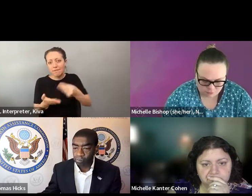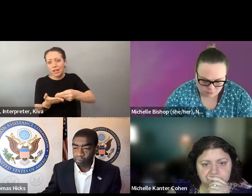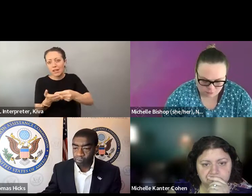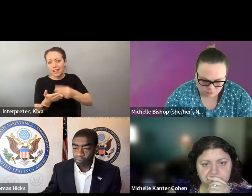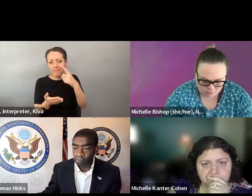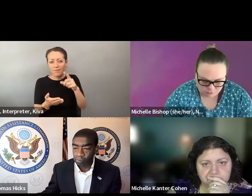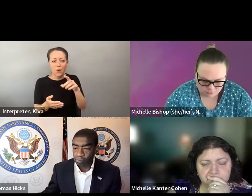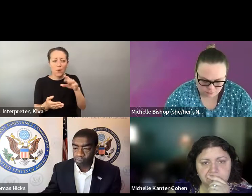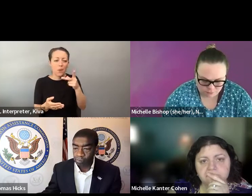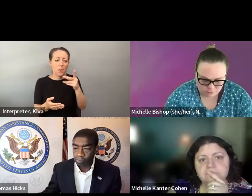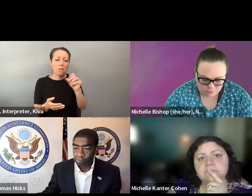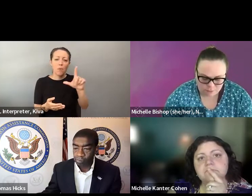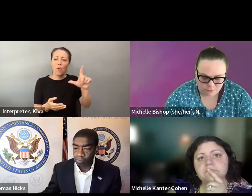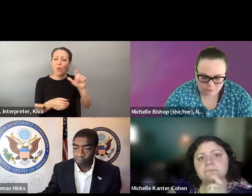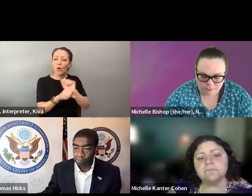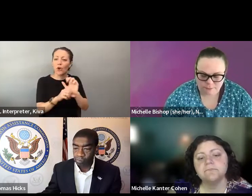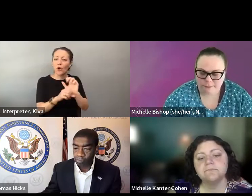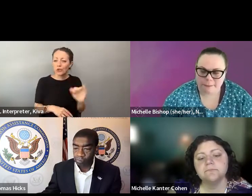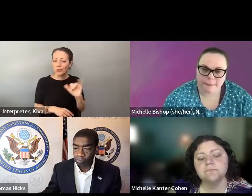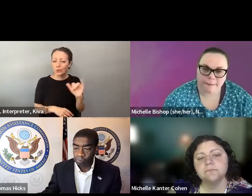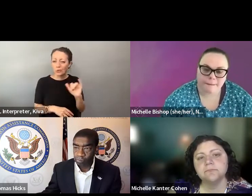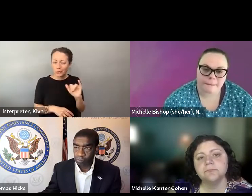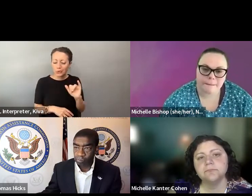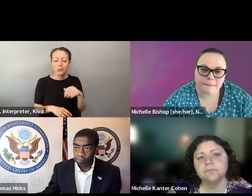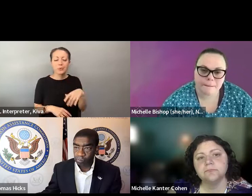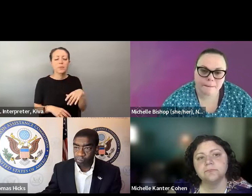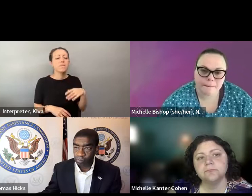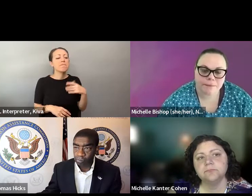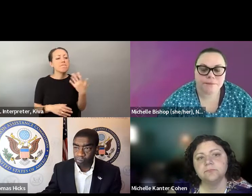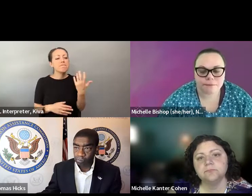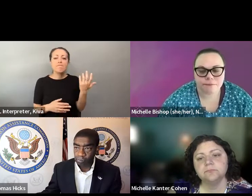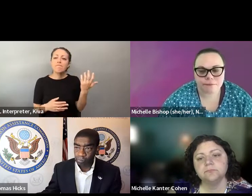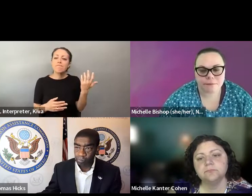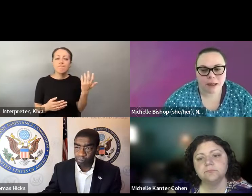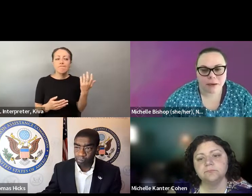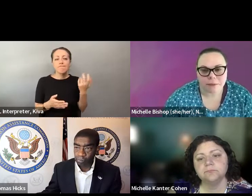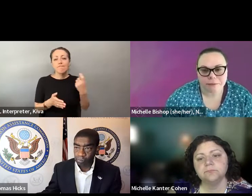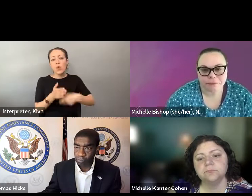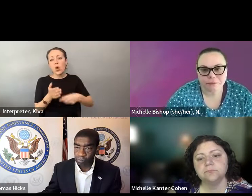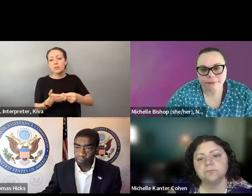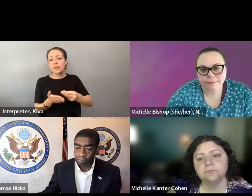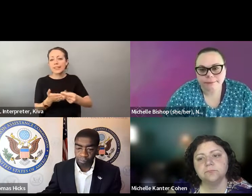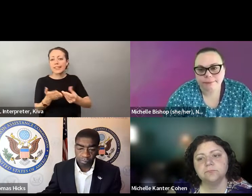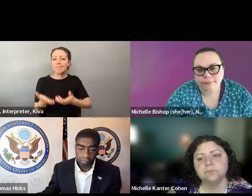And you know, of course, there need to be funding for not pull workers. there would need to be funding for enough poll workers. One One of the pushbacks we've had from, you know, and asking them if they would do that. of the pushbackings we asked them if they would do that